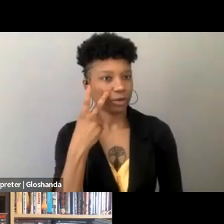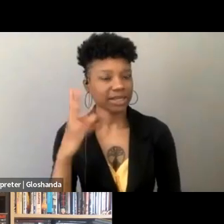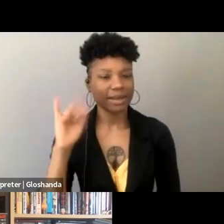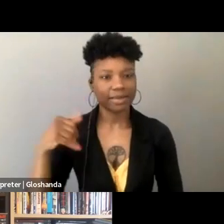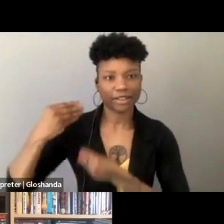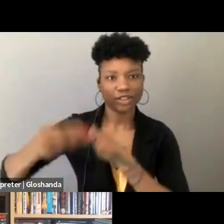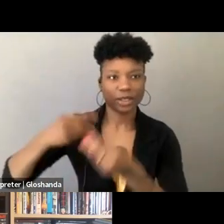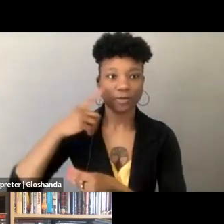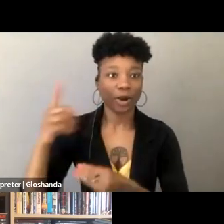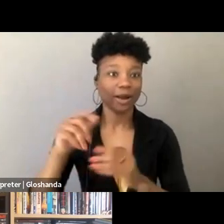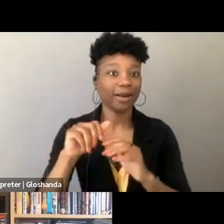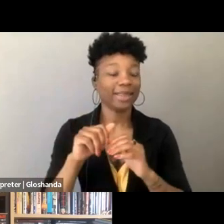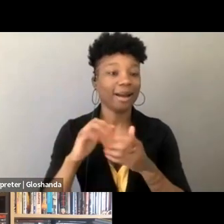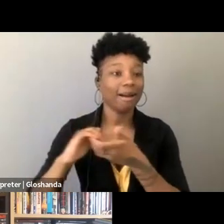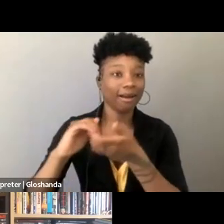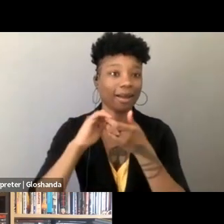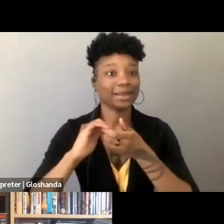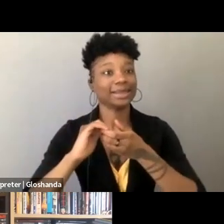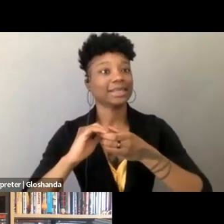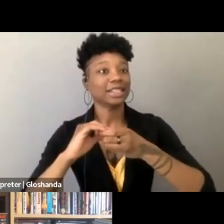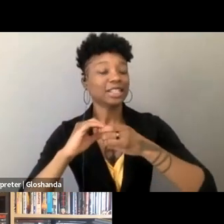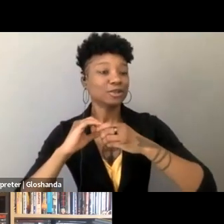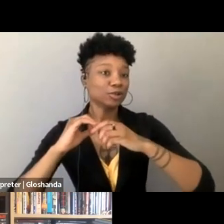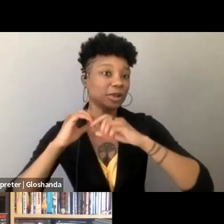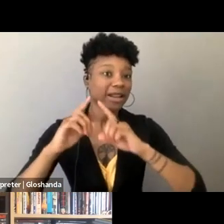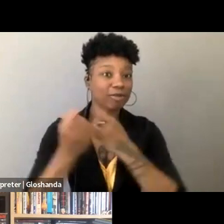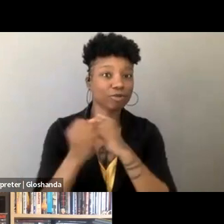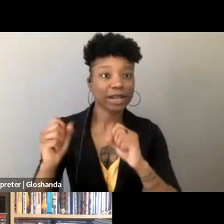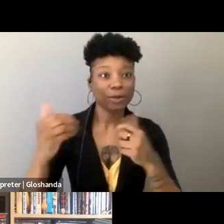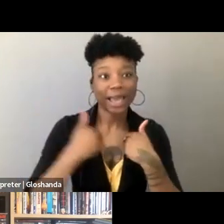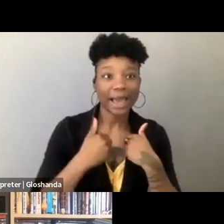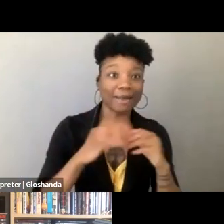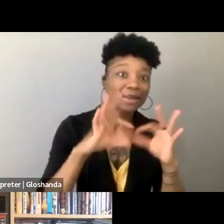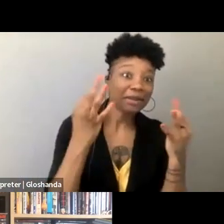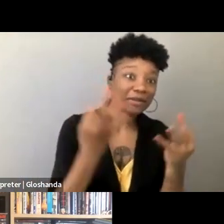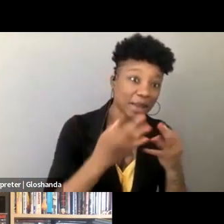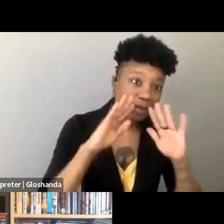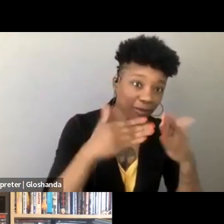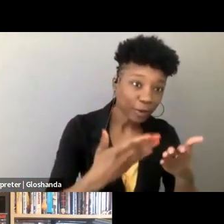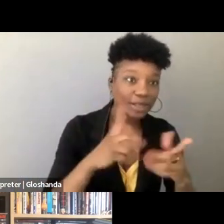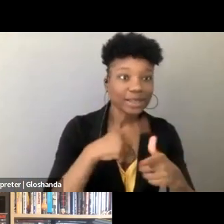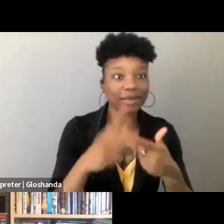depending freedom, it goes back into focus on the family, it goes into the people who were on the Meese Commission in the 80s, and I mean those people form